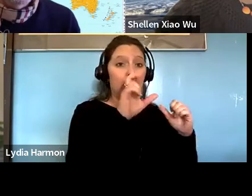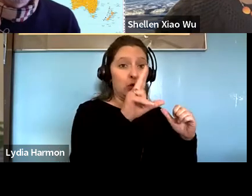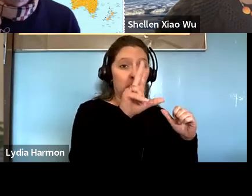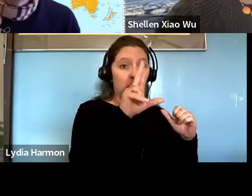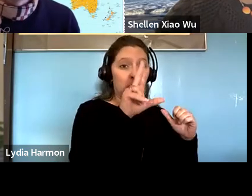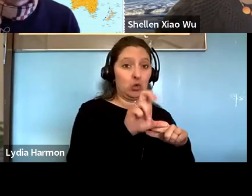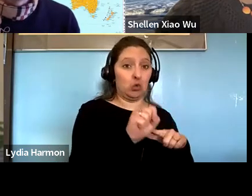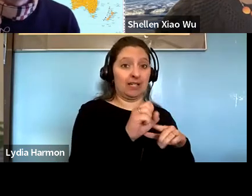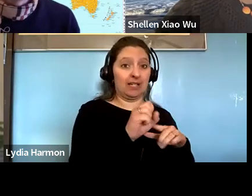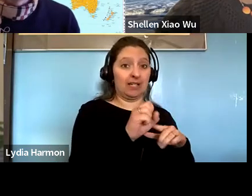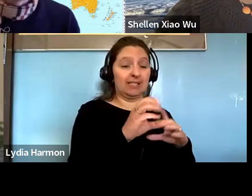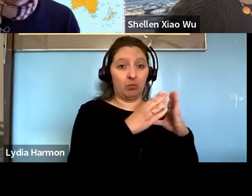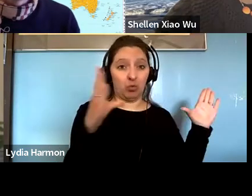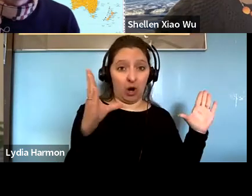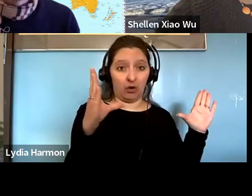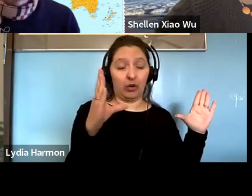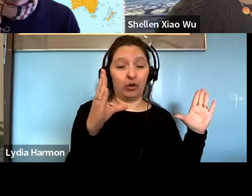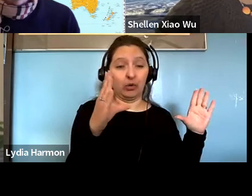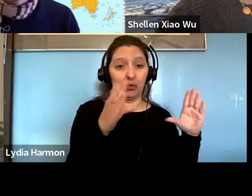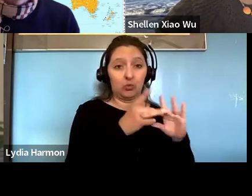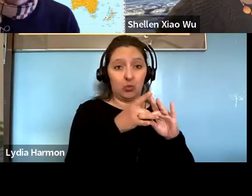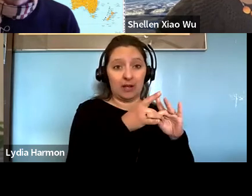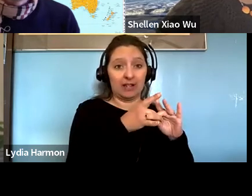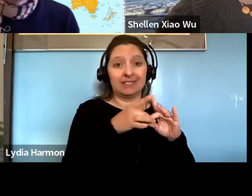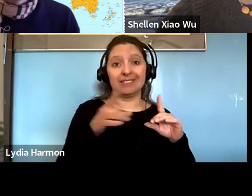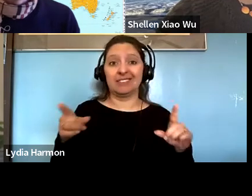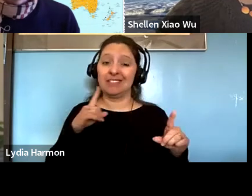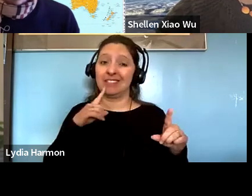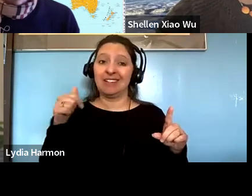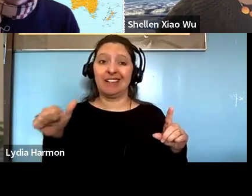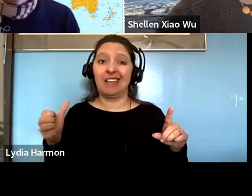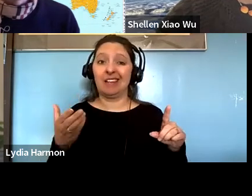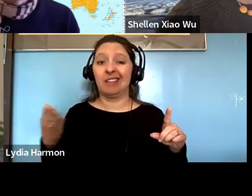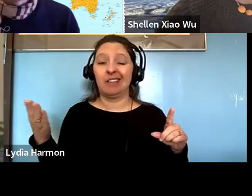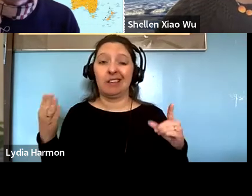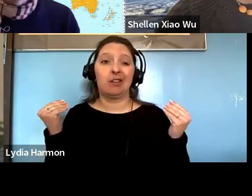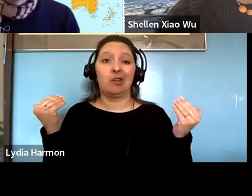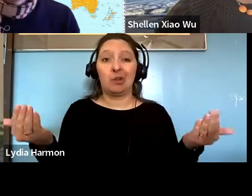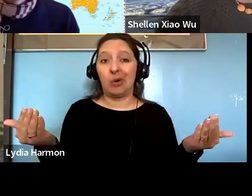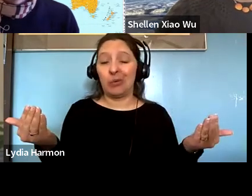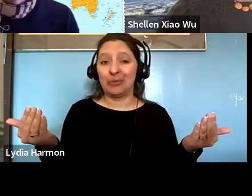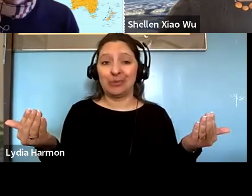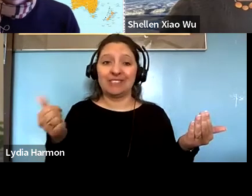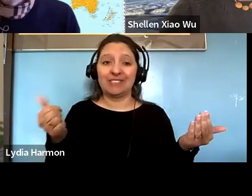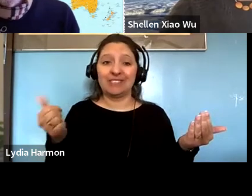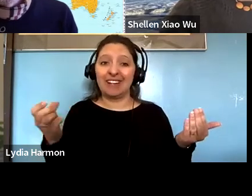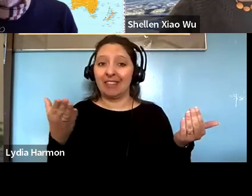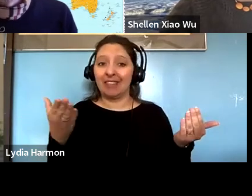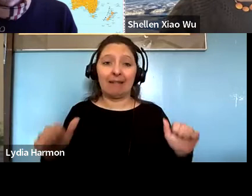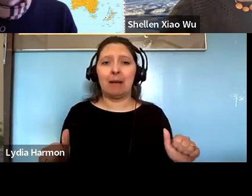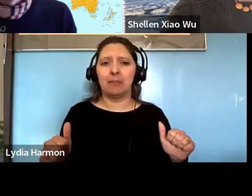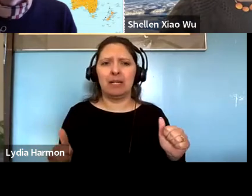Paul Gellert: That really almost anything goes, anything can be justified or swept under the rug in terms of state killings of civilians.